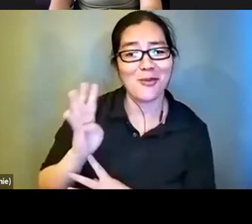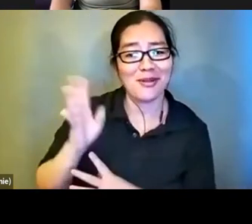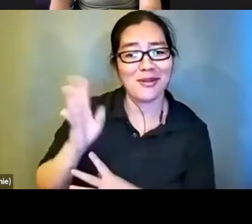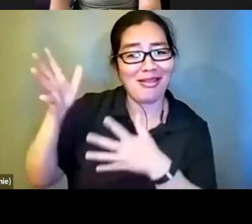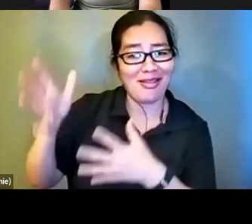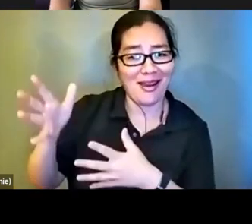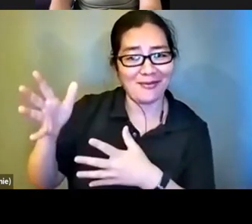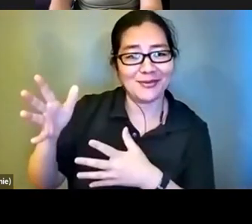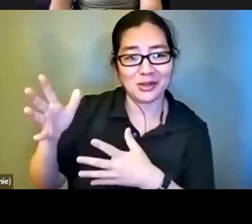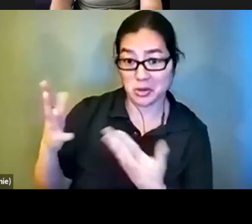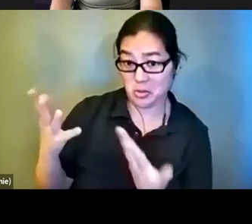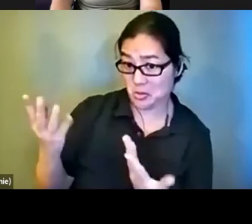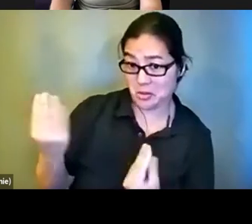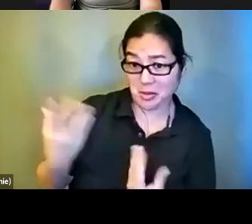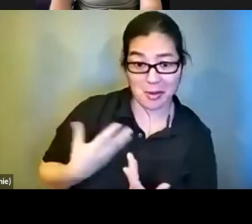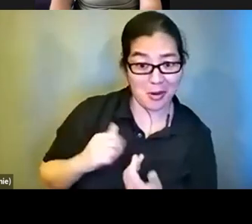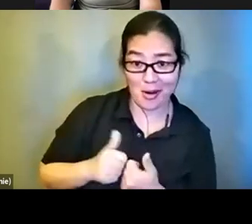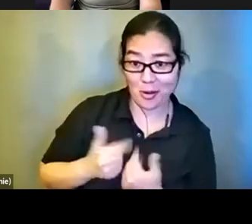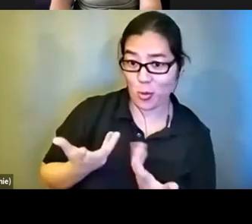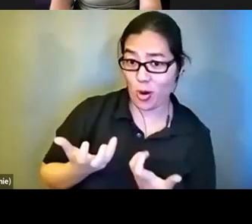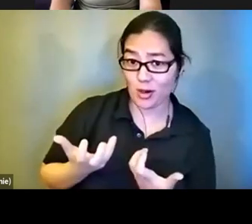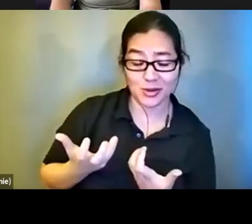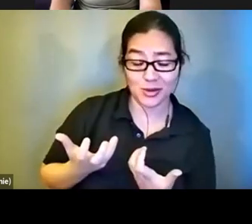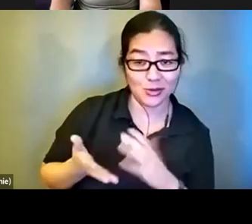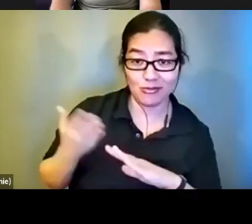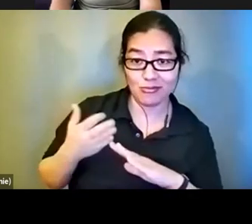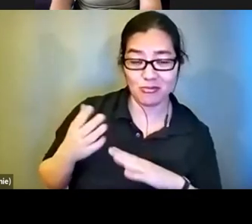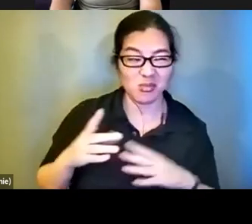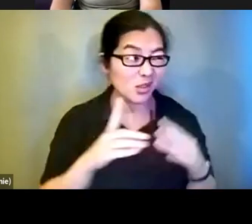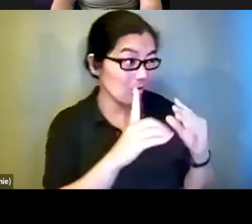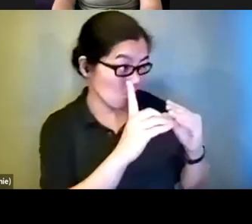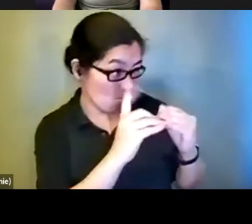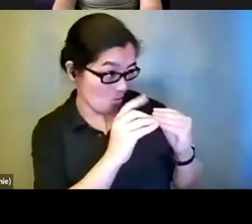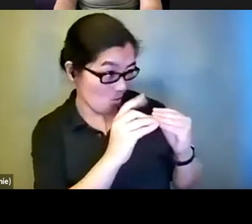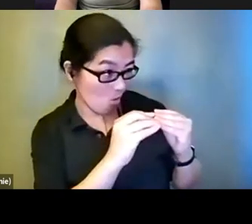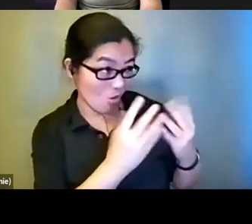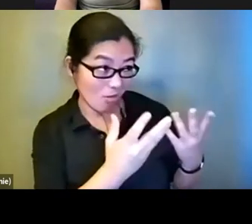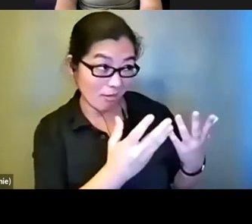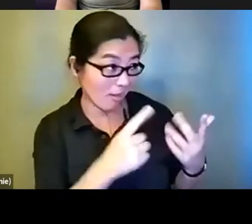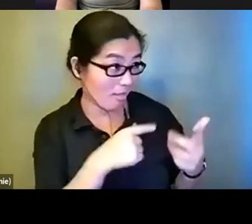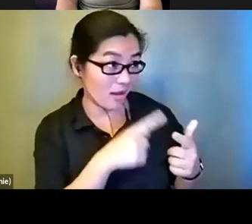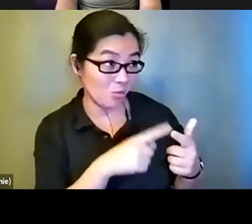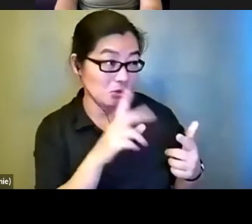you how you want to run it. >>>: One more . See if it's a quick one. Then we